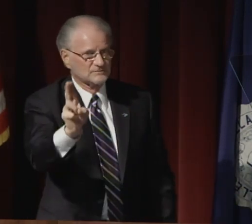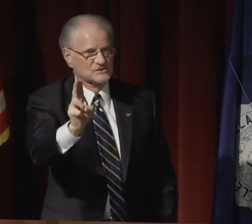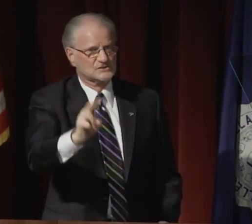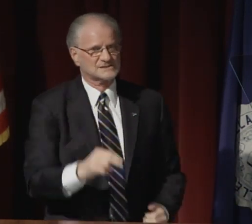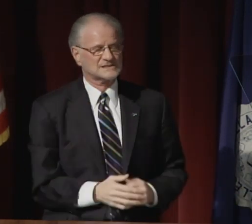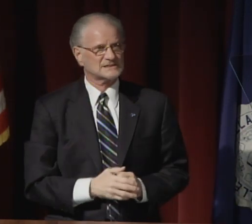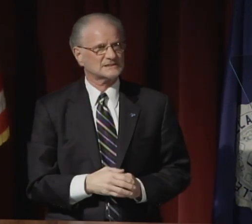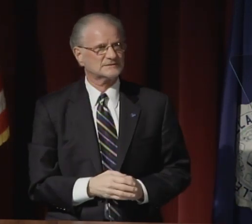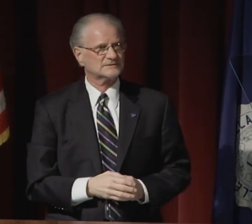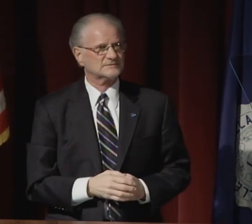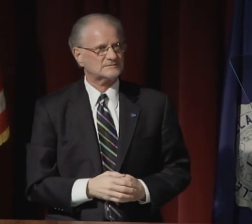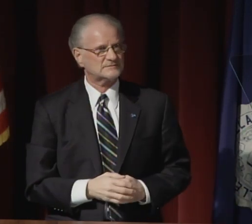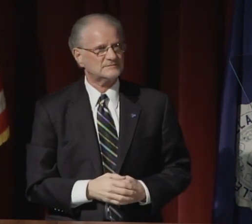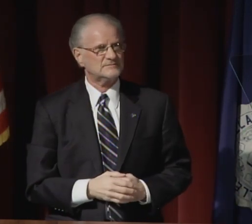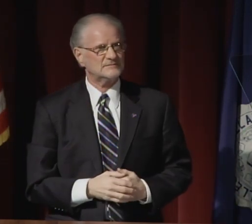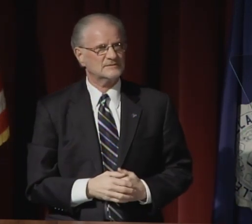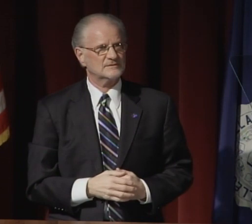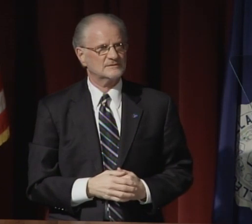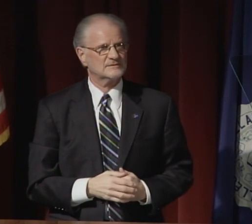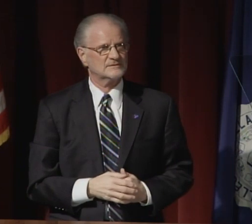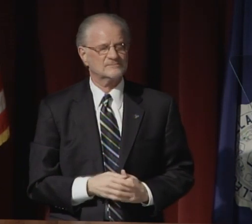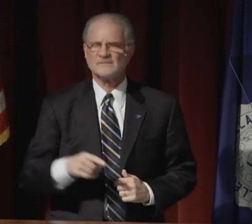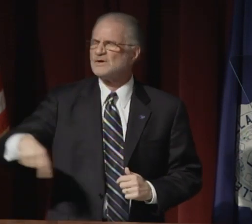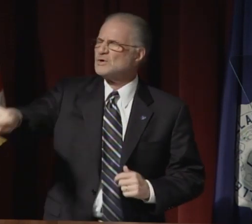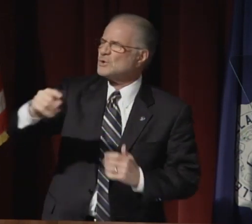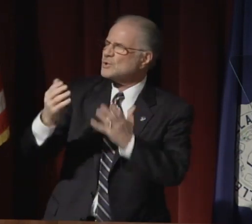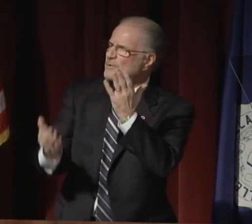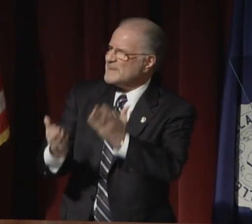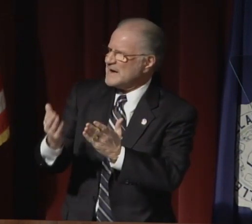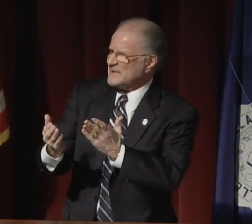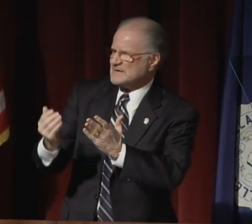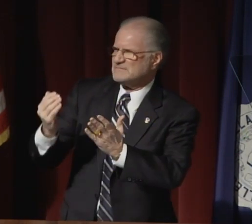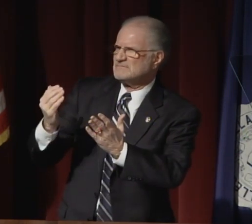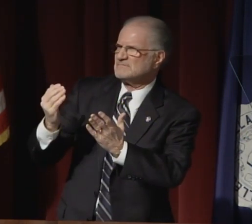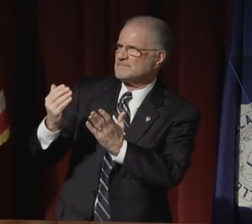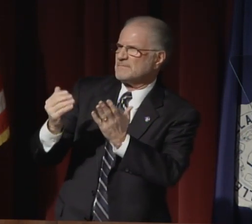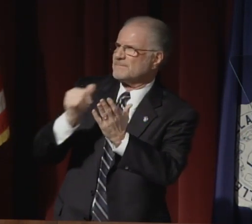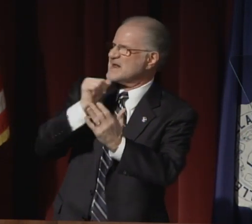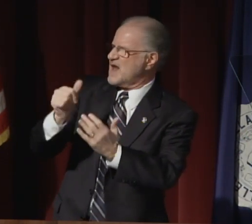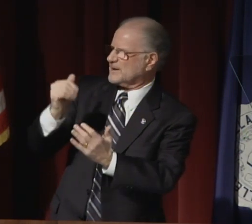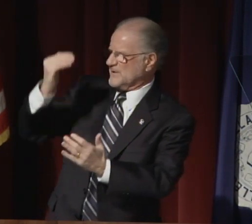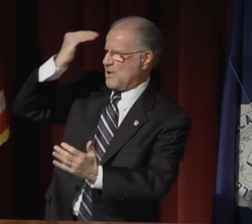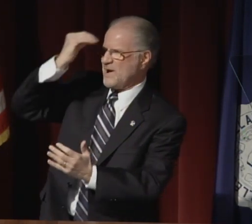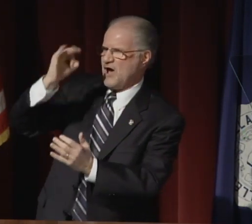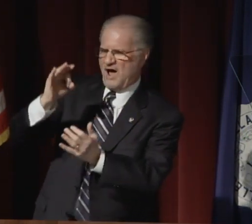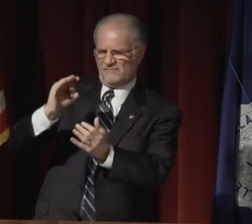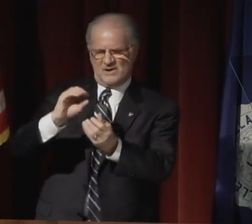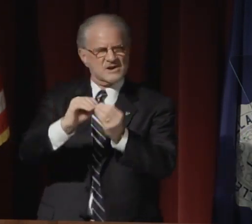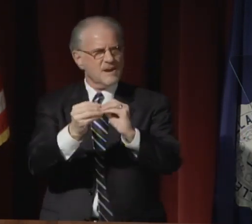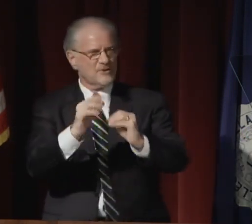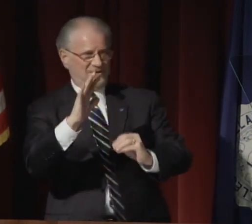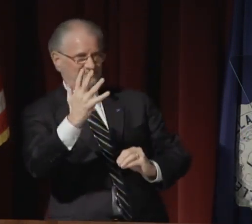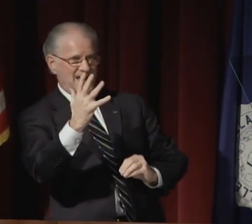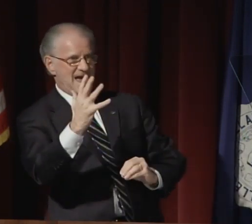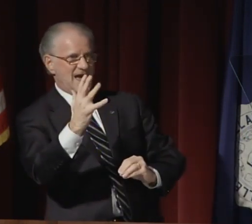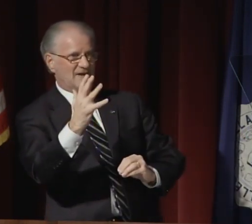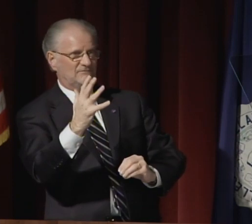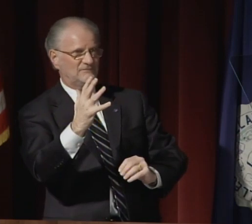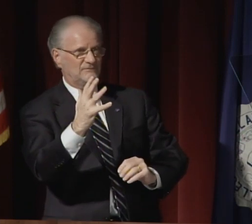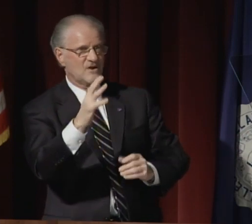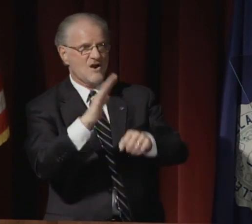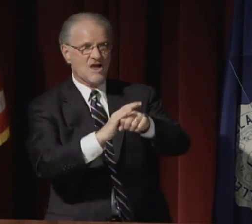We are delighted it is a part of the Gallaudet University